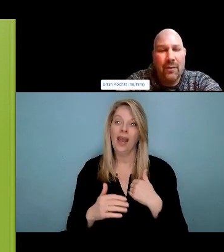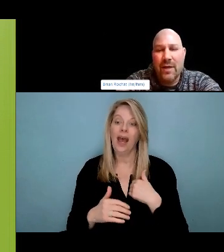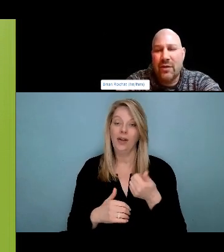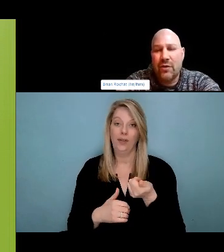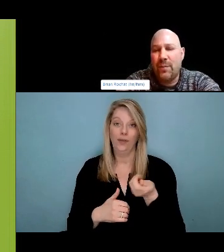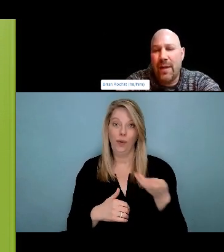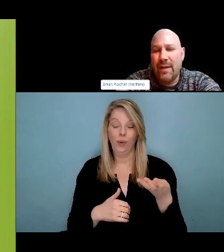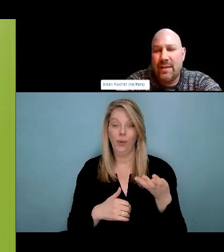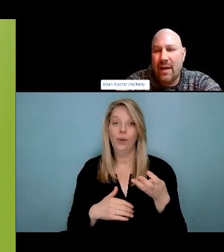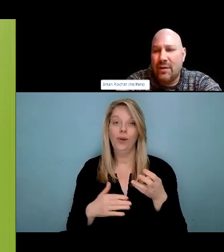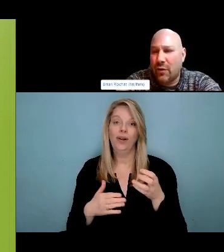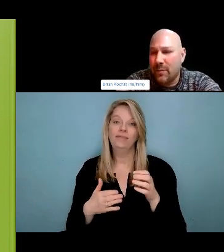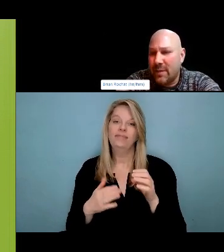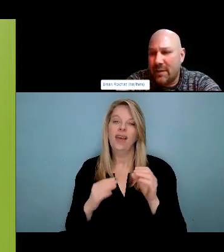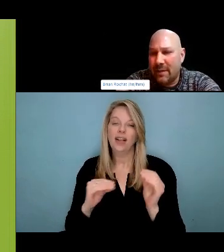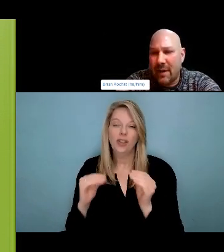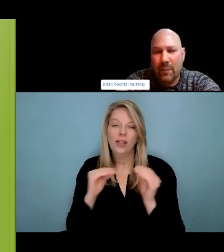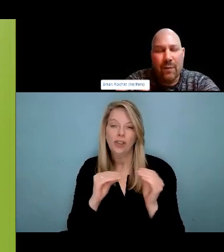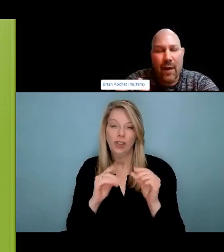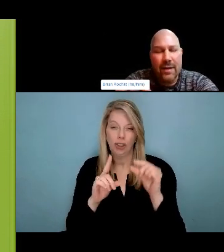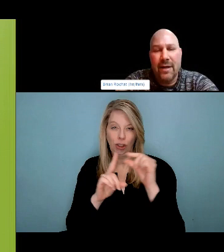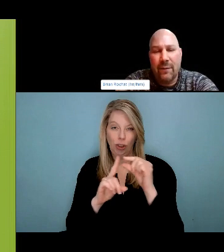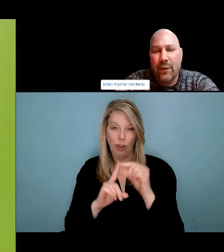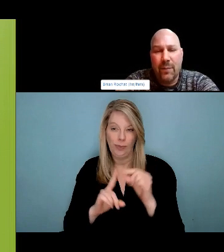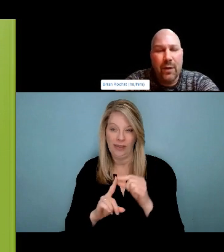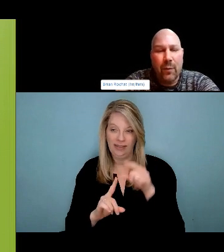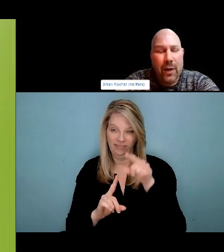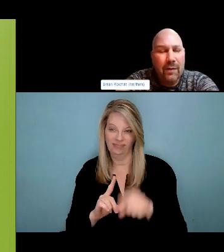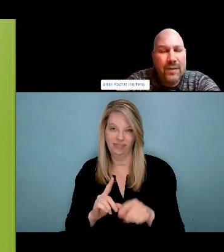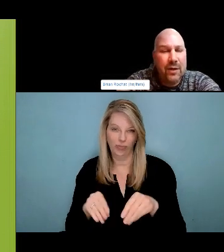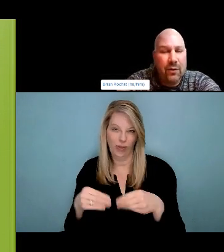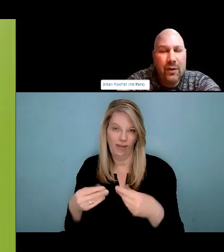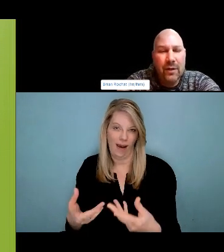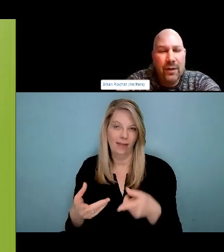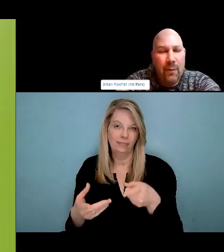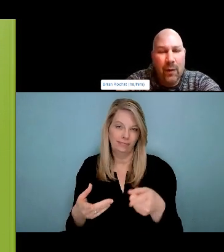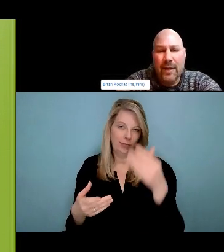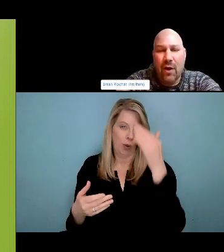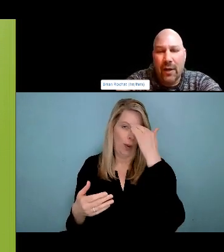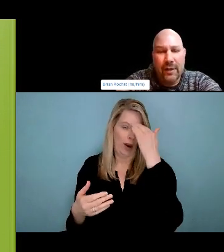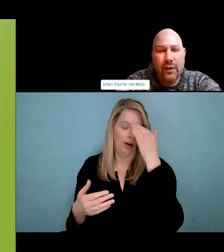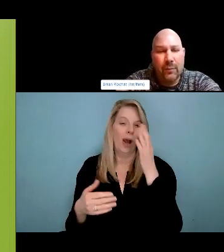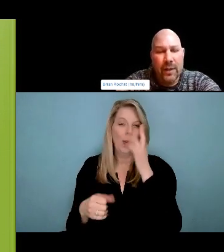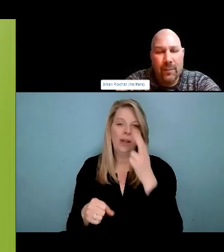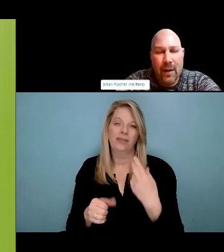to teach me a lot about harm reduction and continue to teach me about what substance